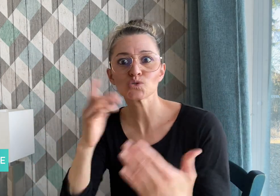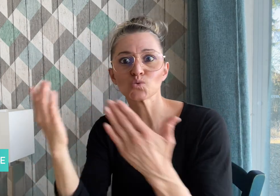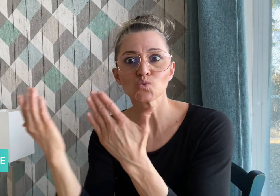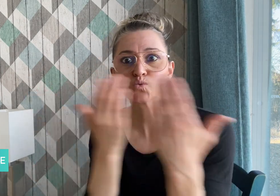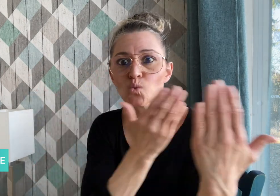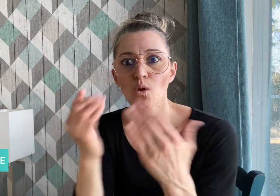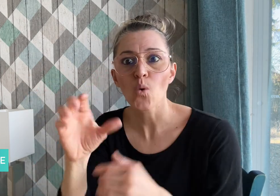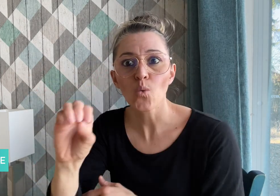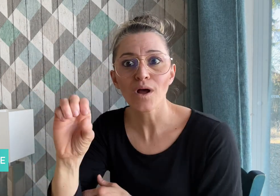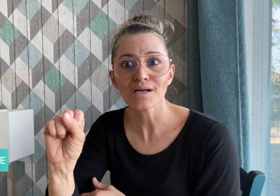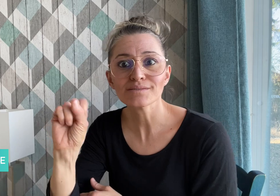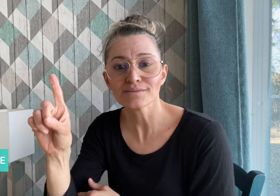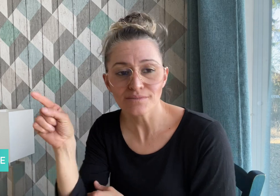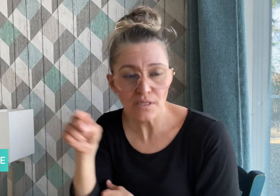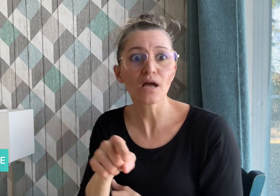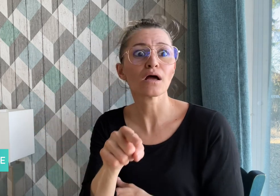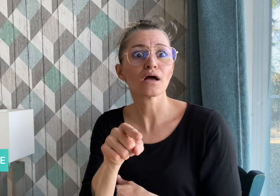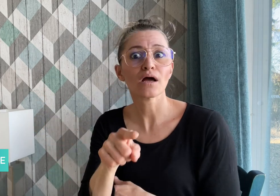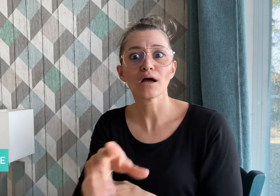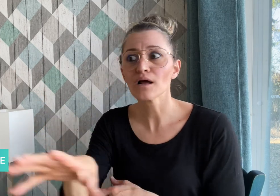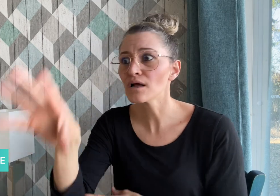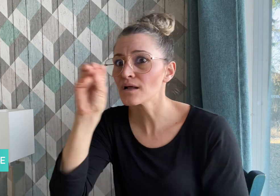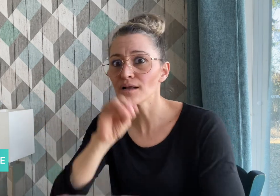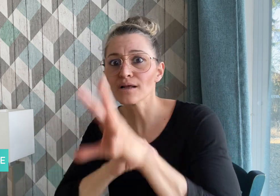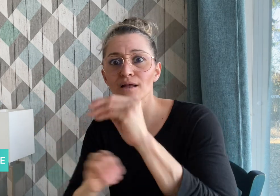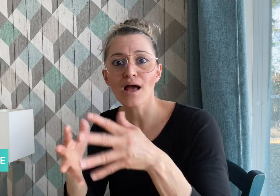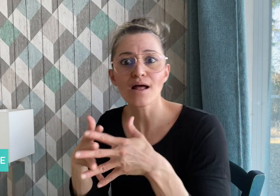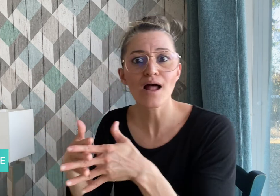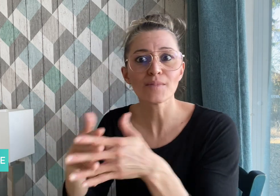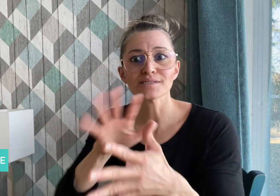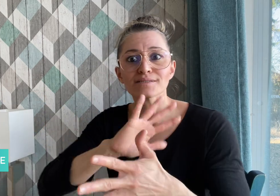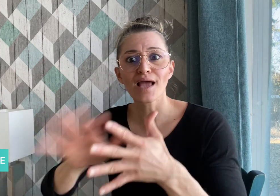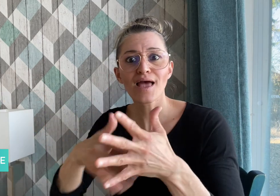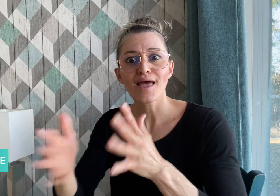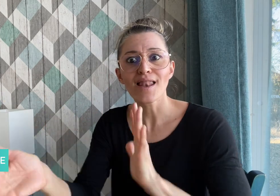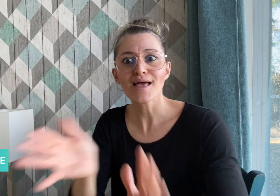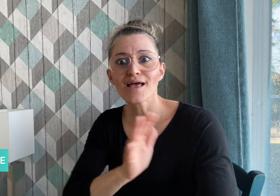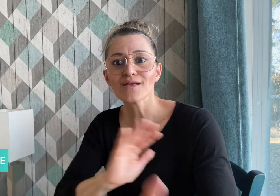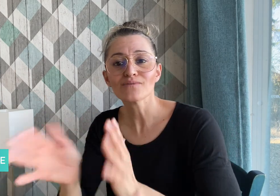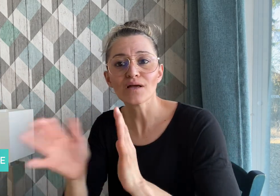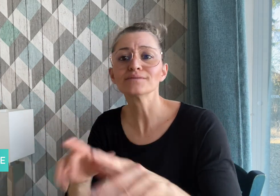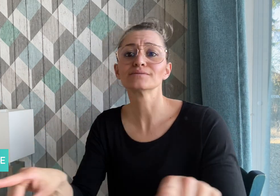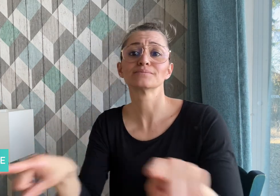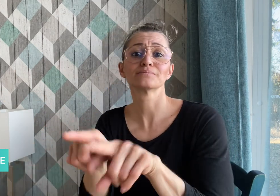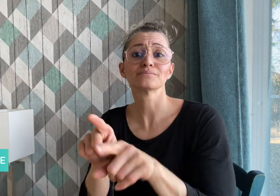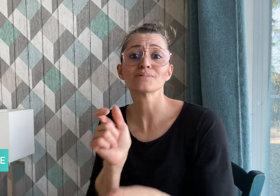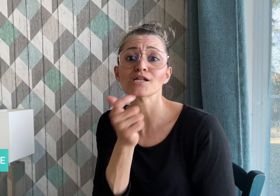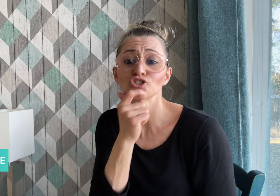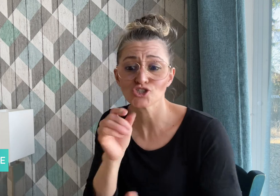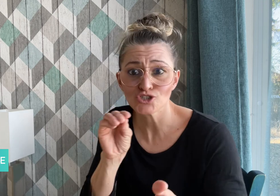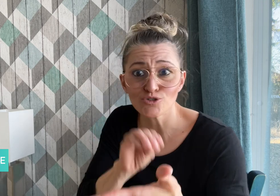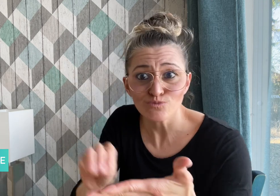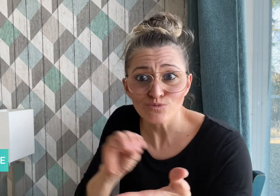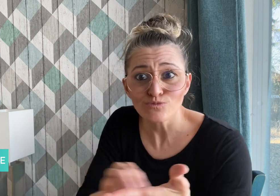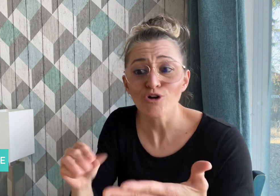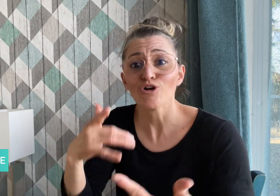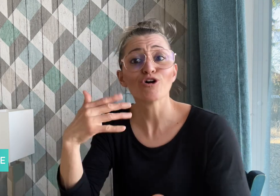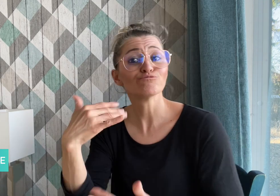he learned American Sign Language (ASL) as well as English.